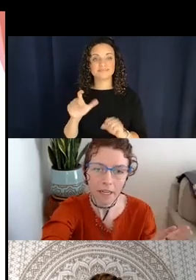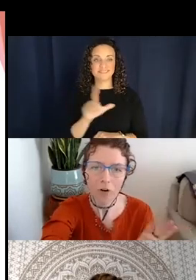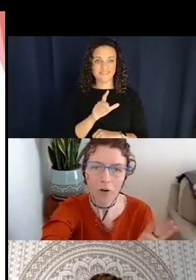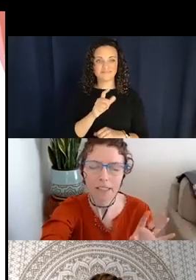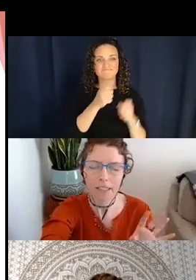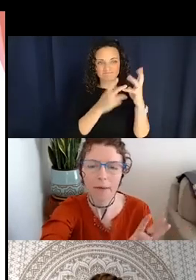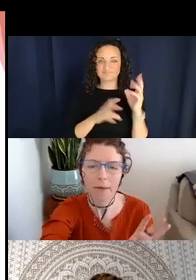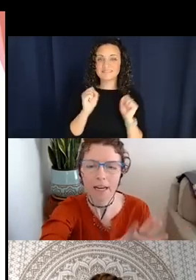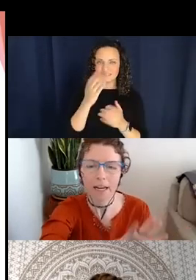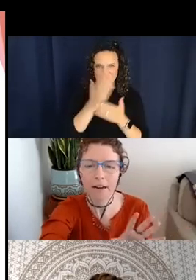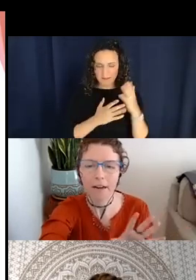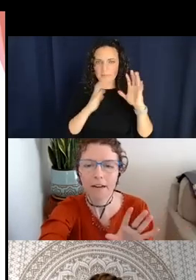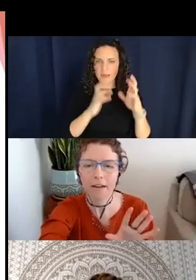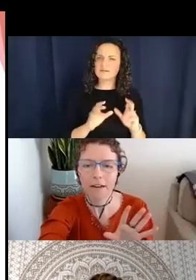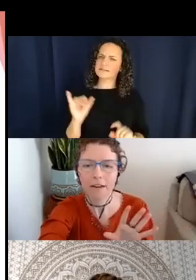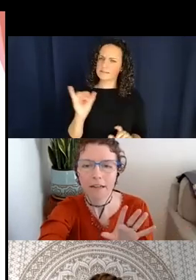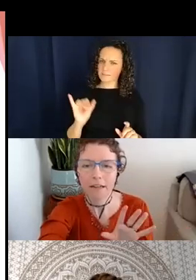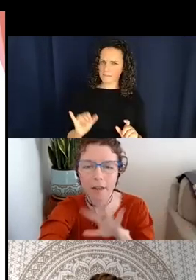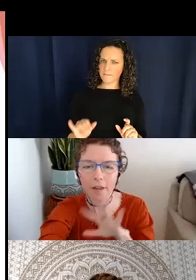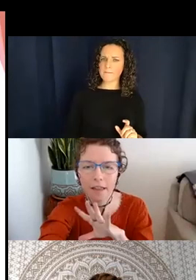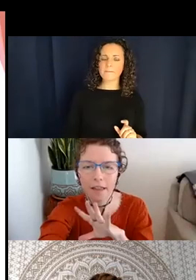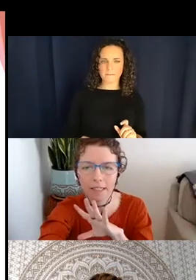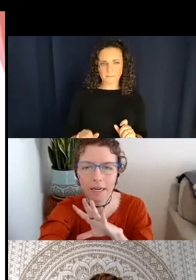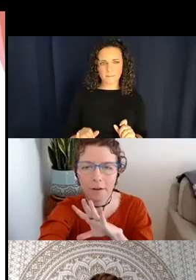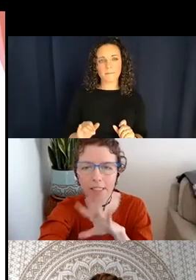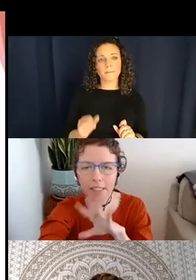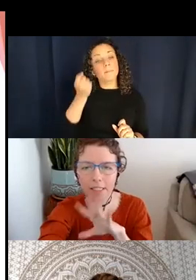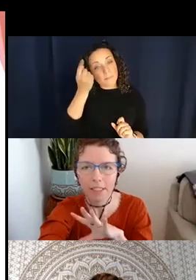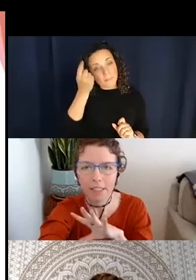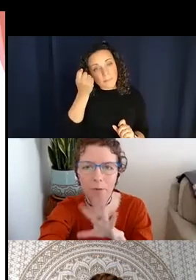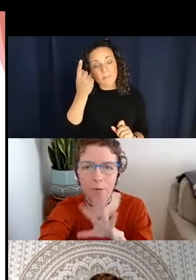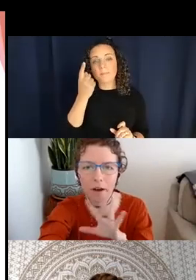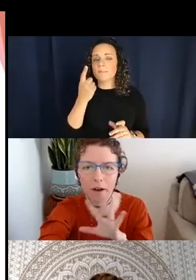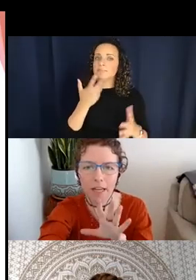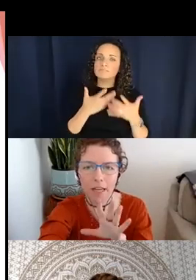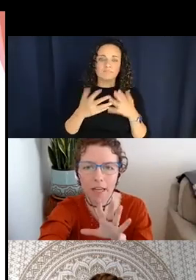the same and yet even within this kind of very similar system there are things that